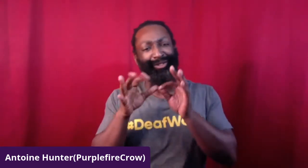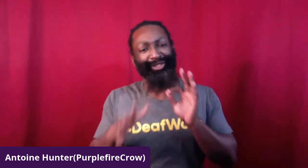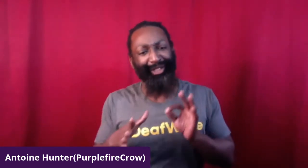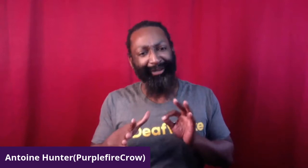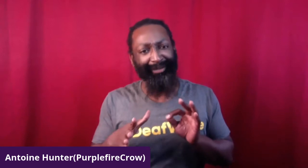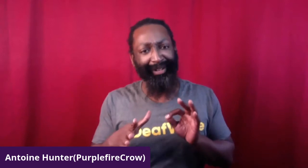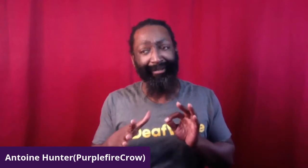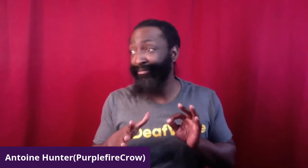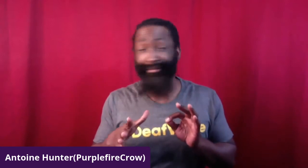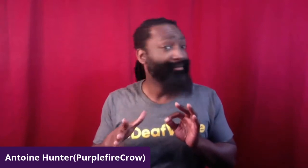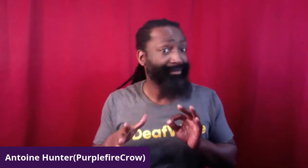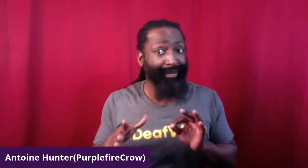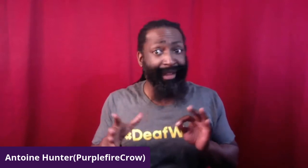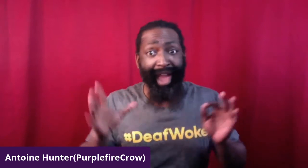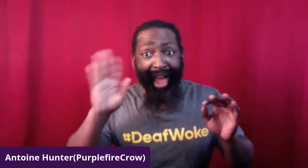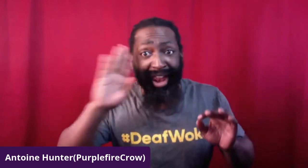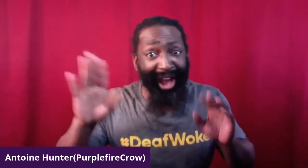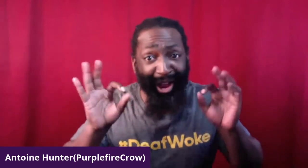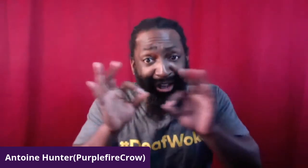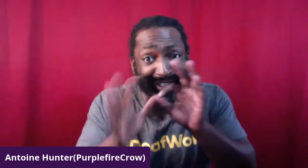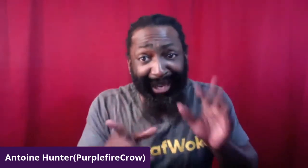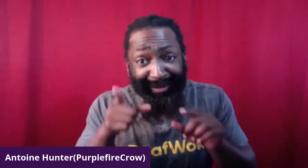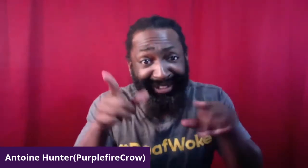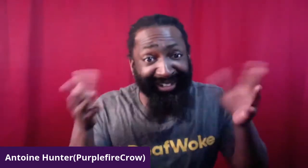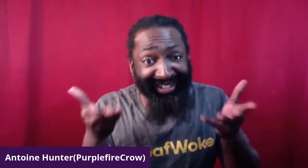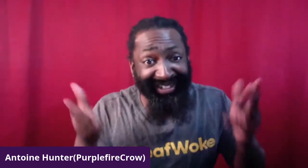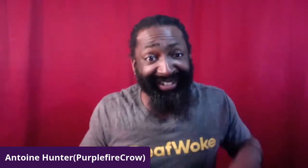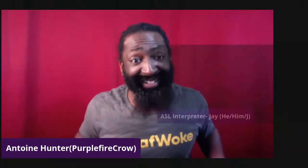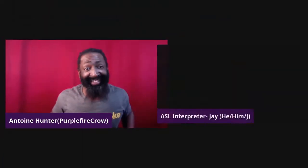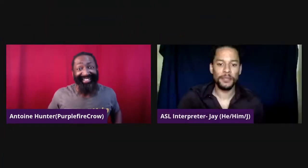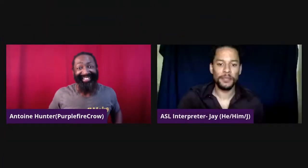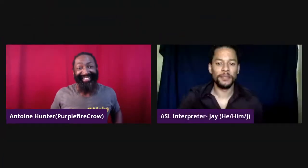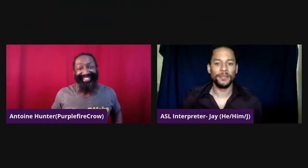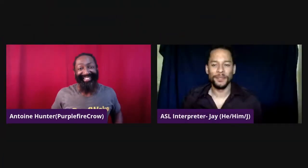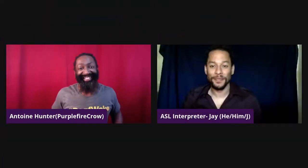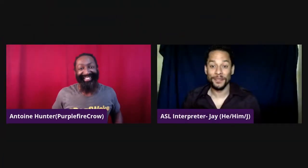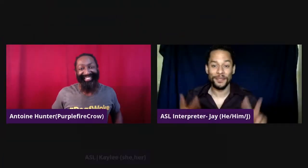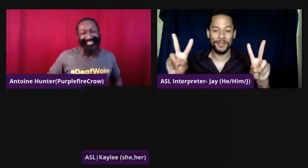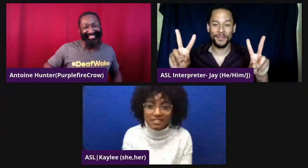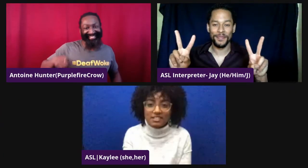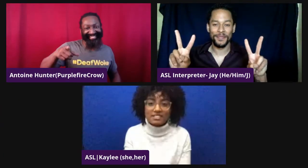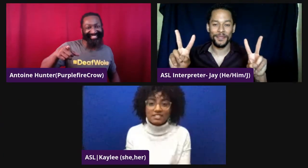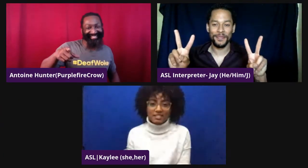our amazing interpreters. Hello, hello interpreters, where are you? Show your faces.